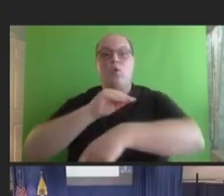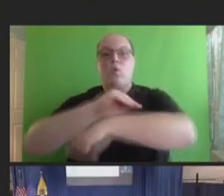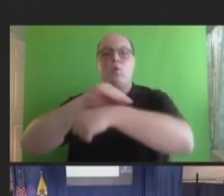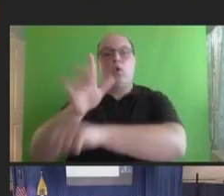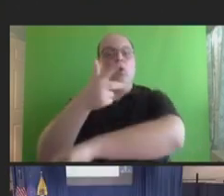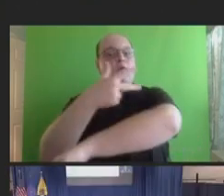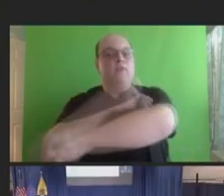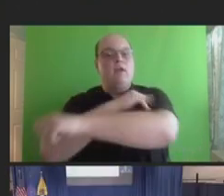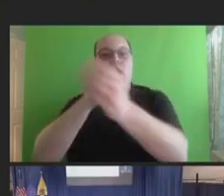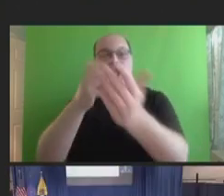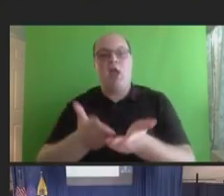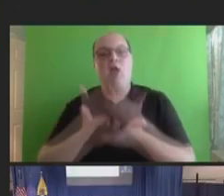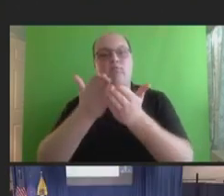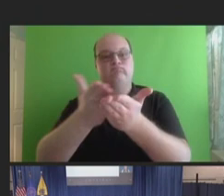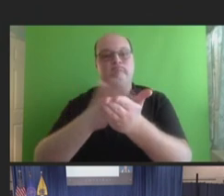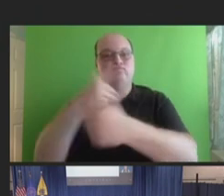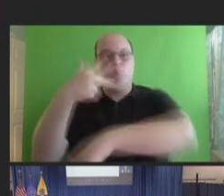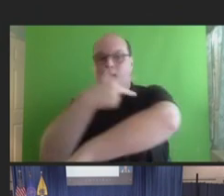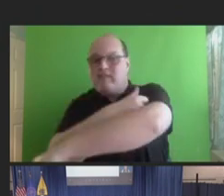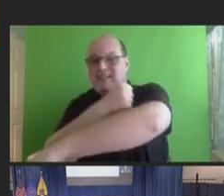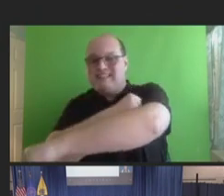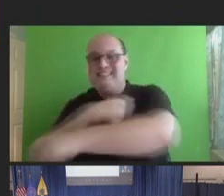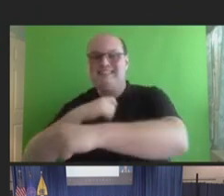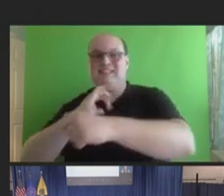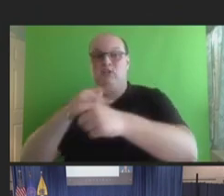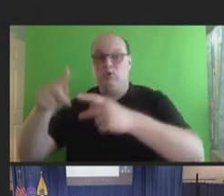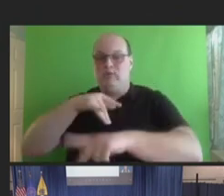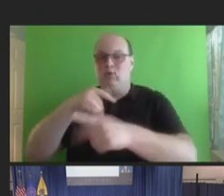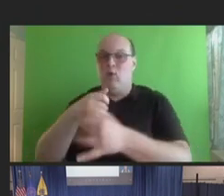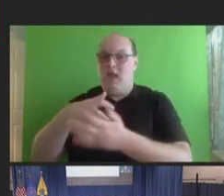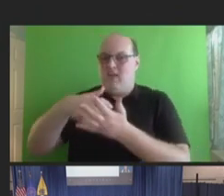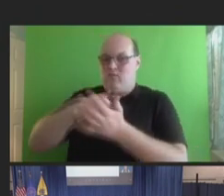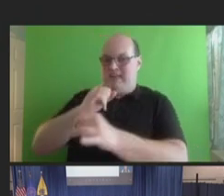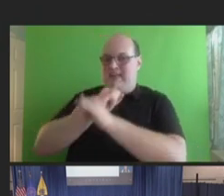vaccination recommendations for people who are immunocompromised, and then I'm going